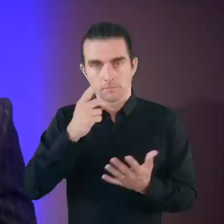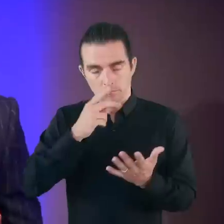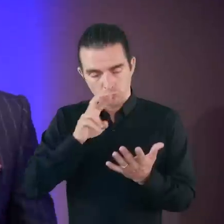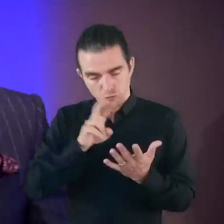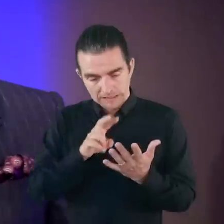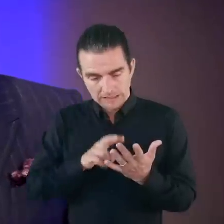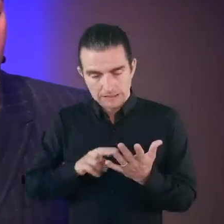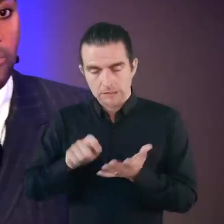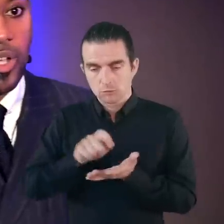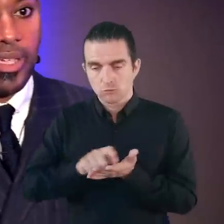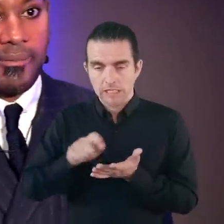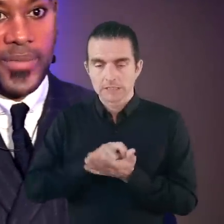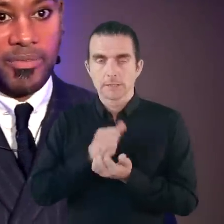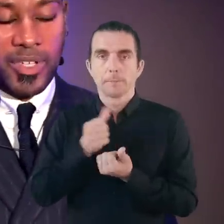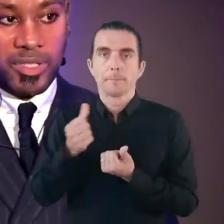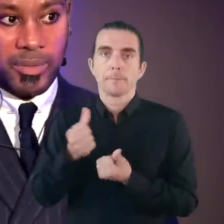Learning to read and write at first on.